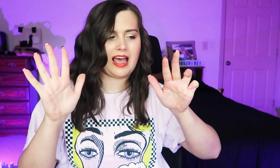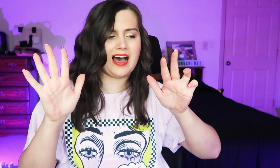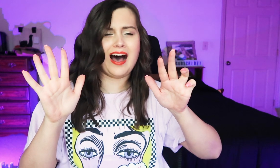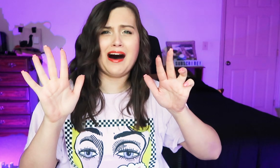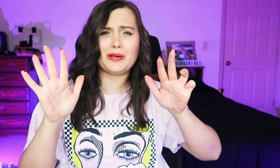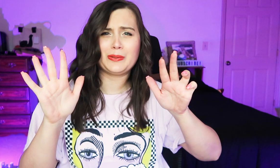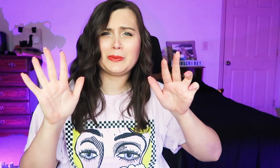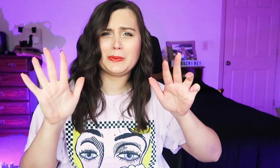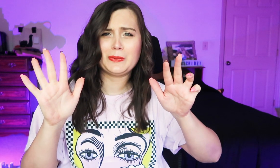Ow...